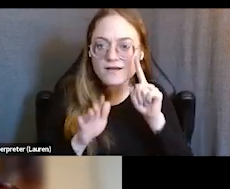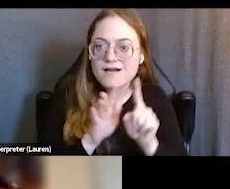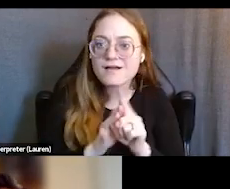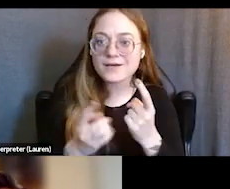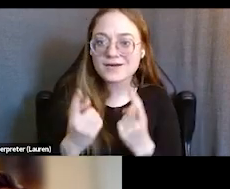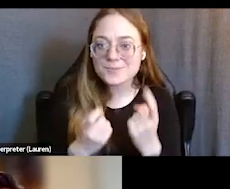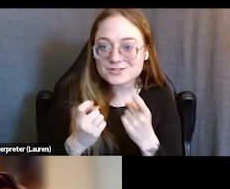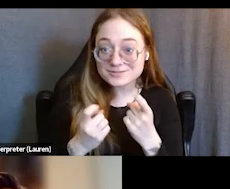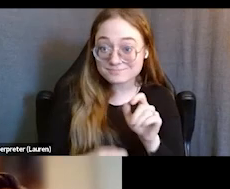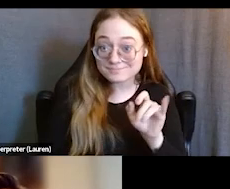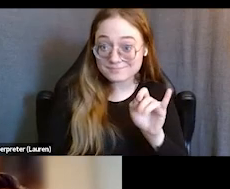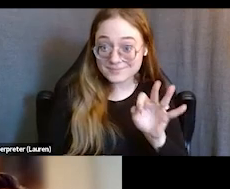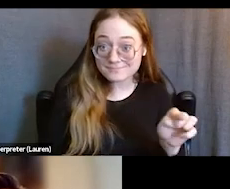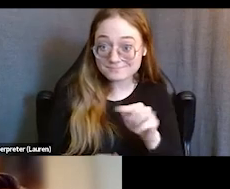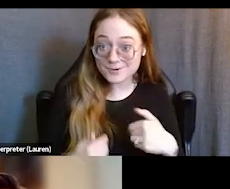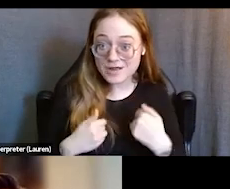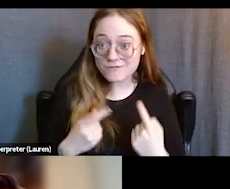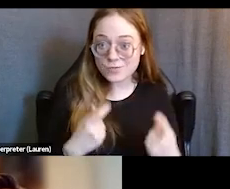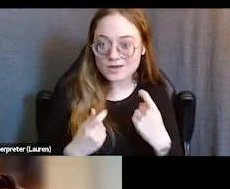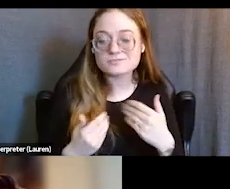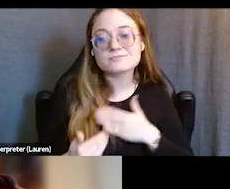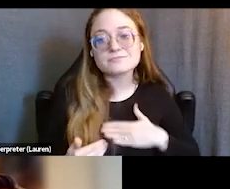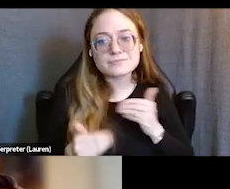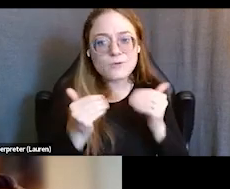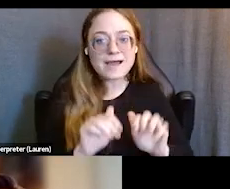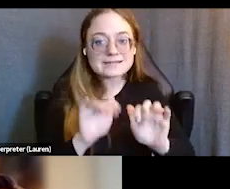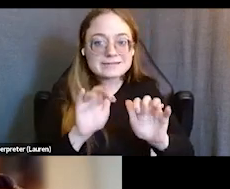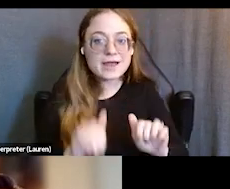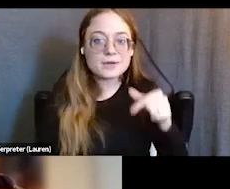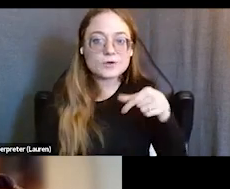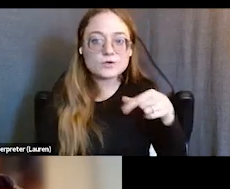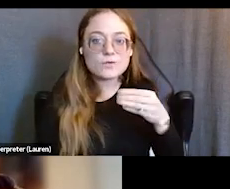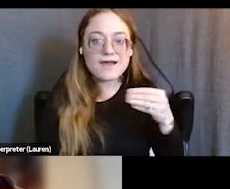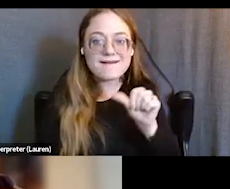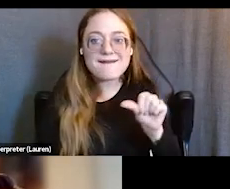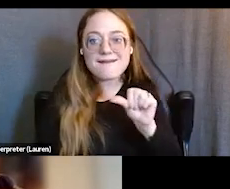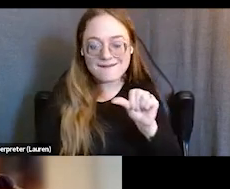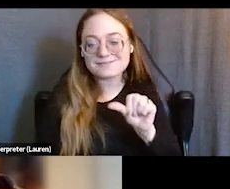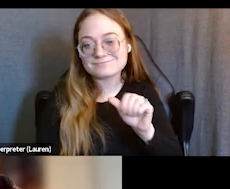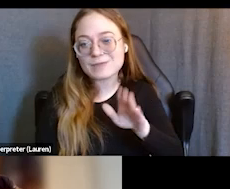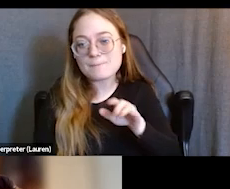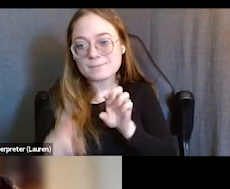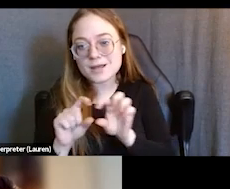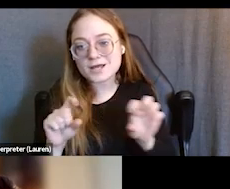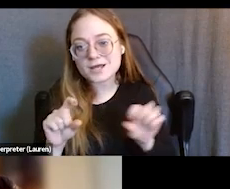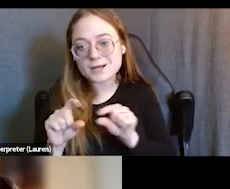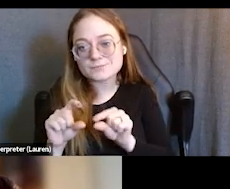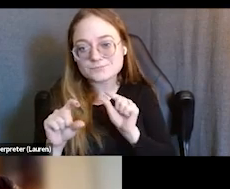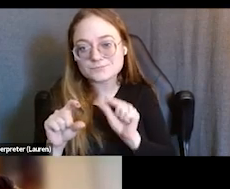And if you do have some, please put it in the Q&A pod, which you'll see at, most of you, it'll be the bottom of your screen.